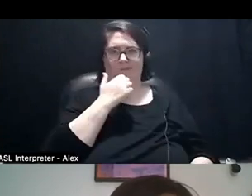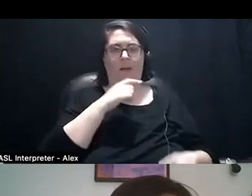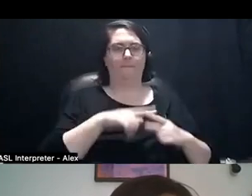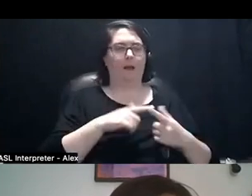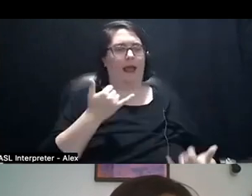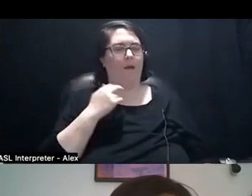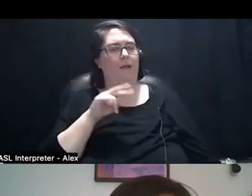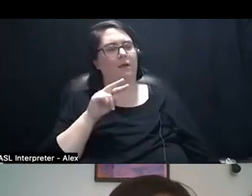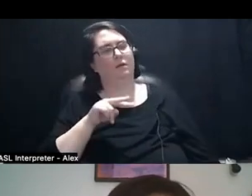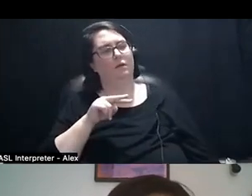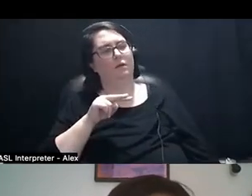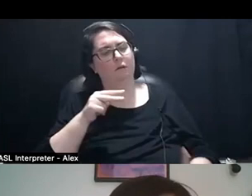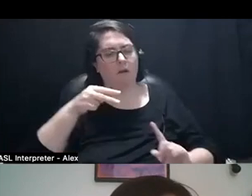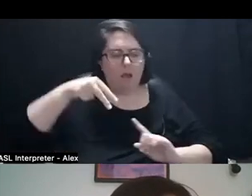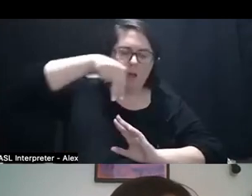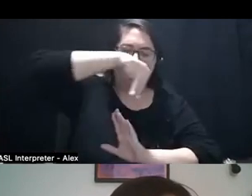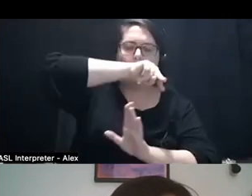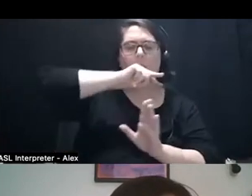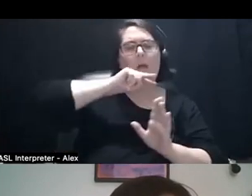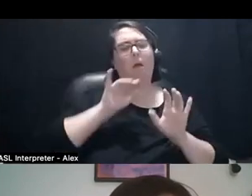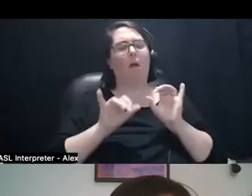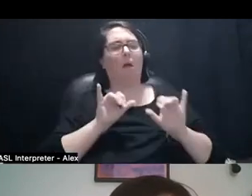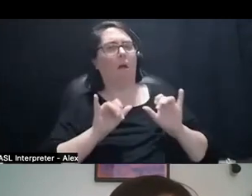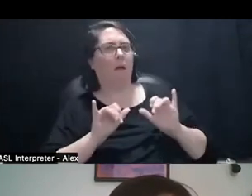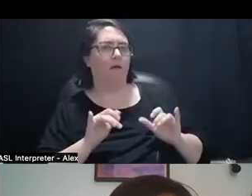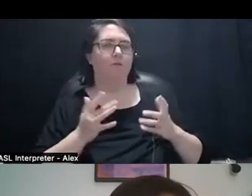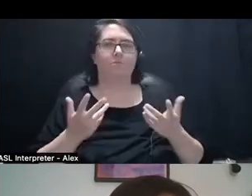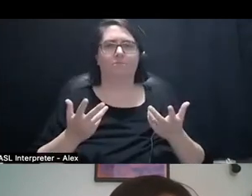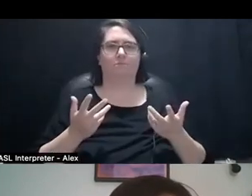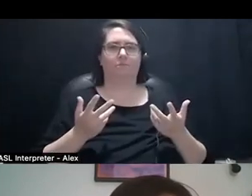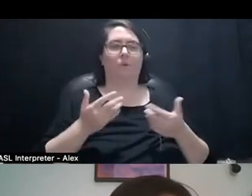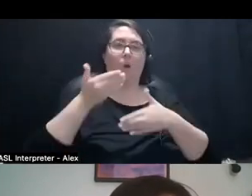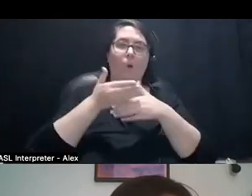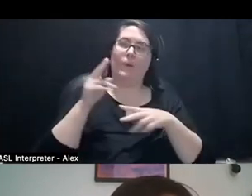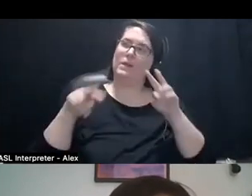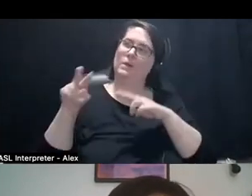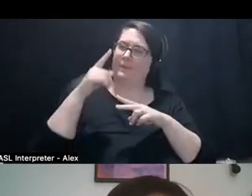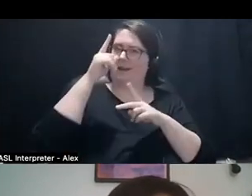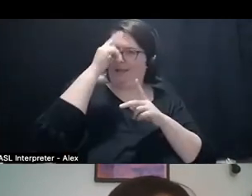This is different experience, kind of neat. And I'm looking at looking at my windows a different way